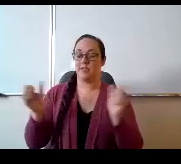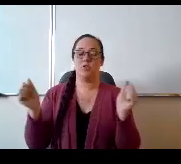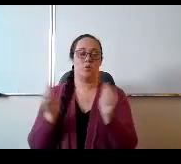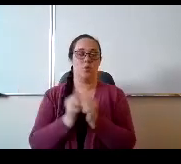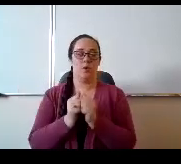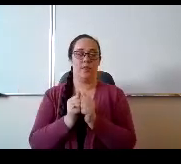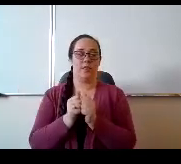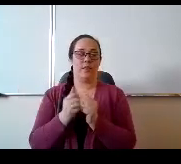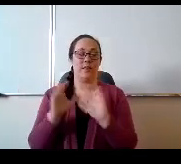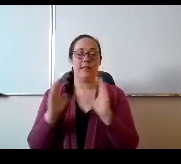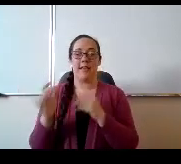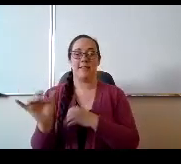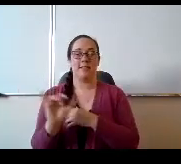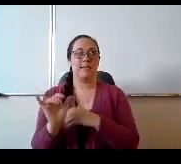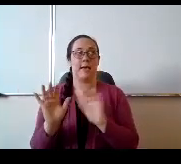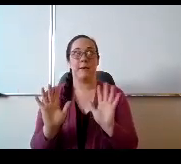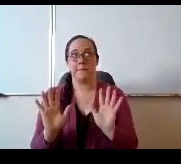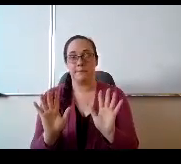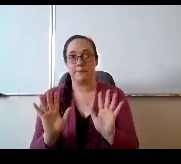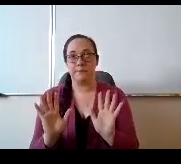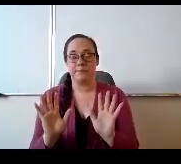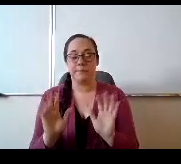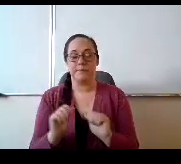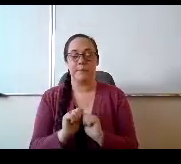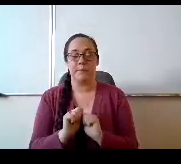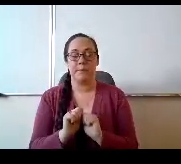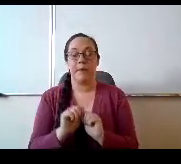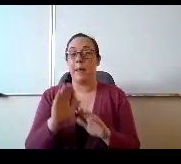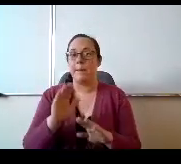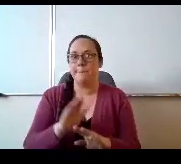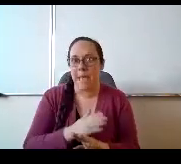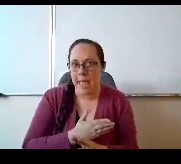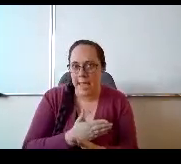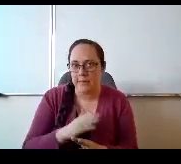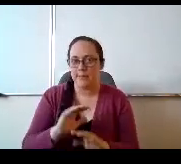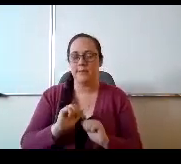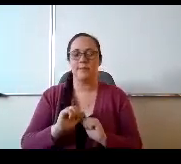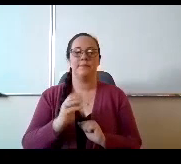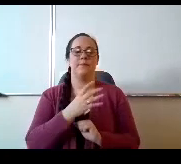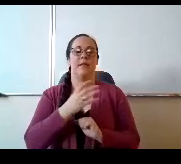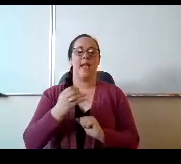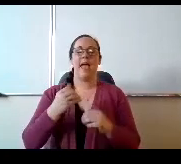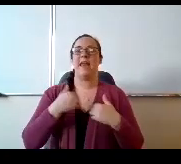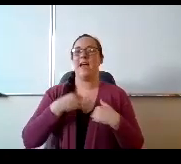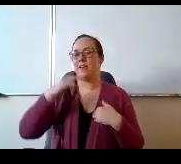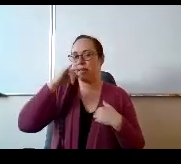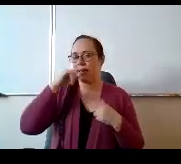Miss Reynolds Band and getting kids to learn that the clarinet endive understand the big end is